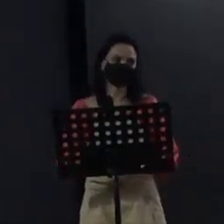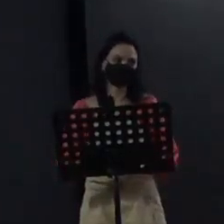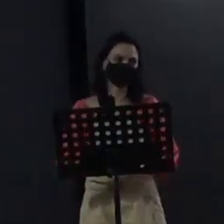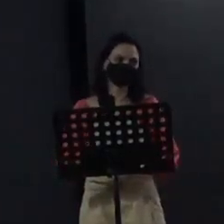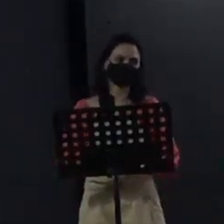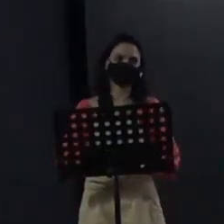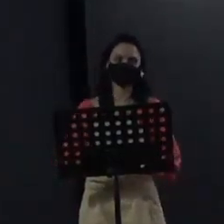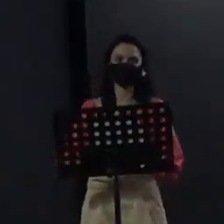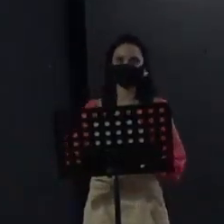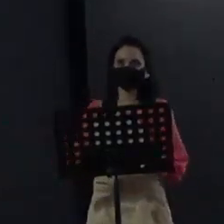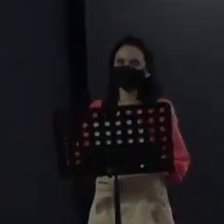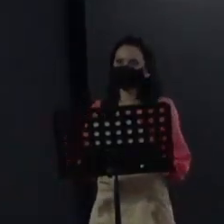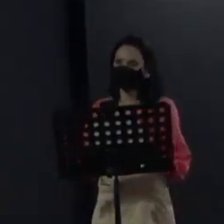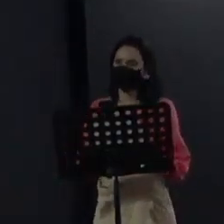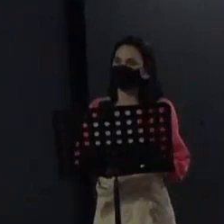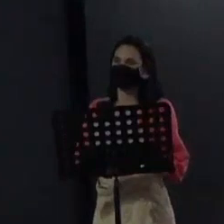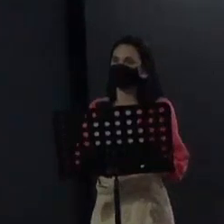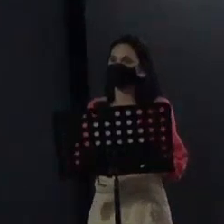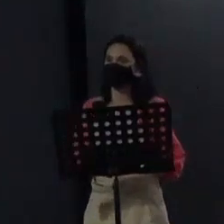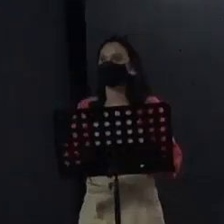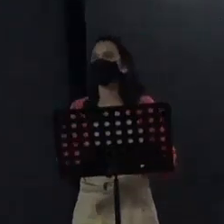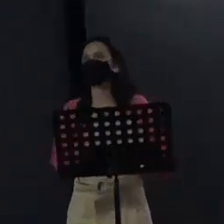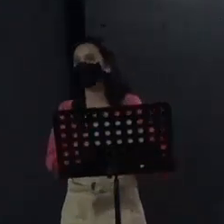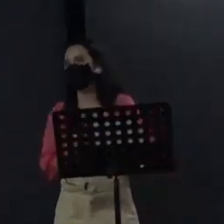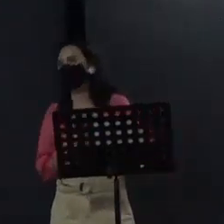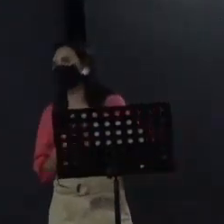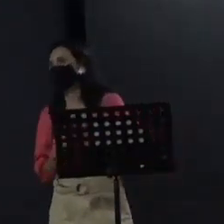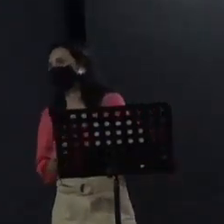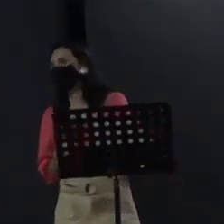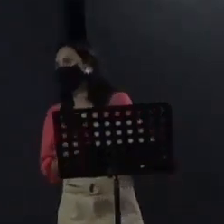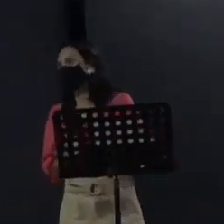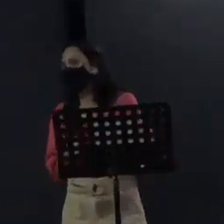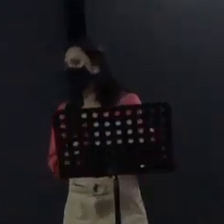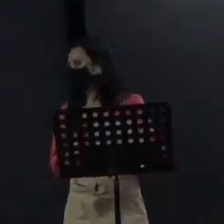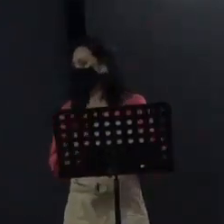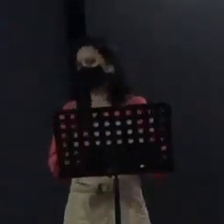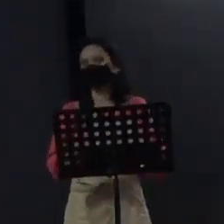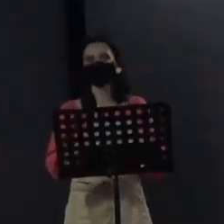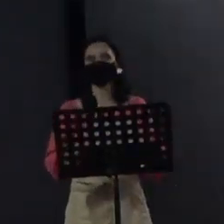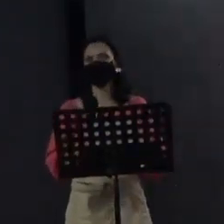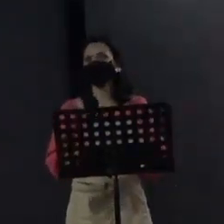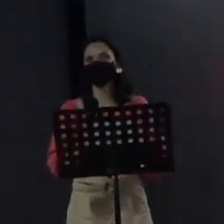among the entrepreneurs and businesswomen I am a territorial advisor for lemon and I am